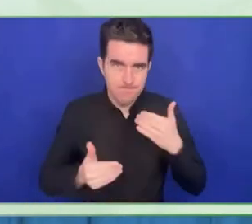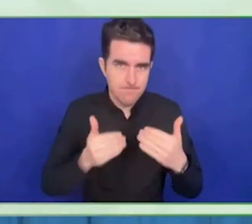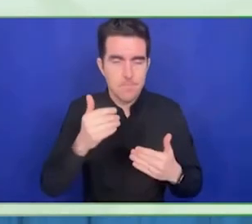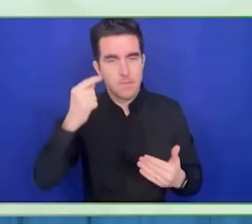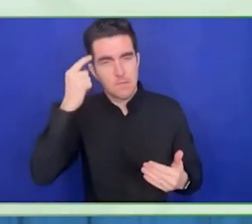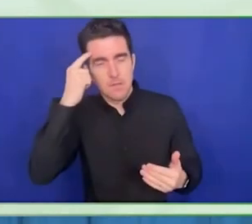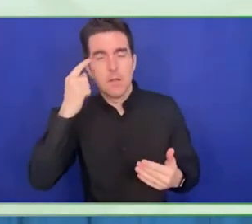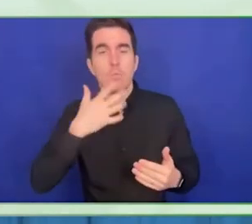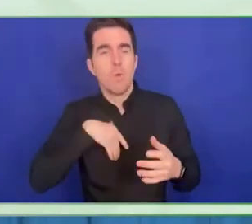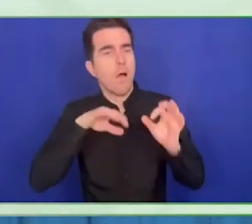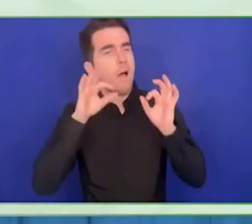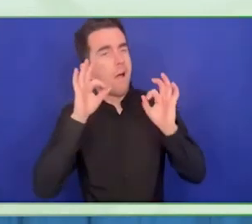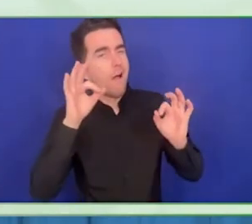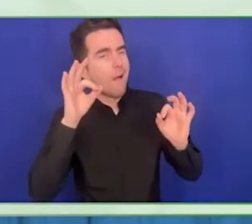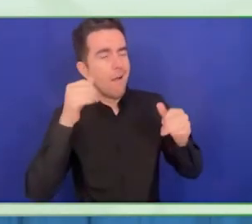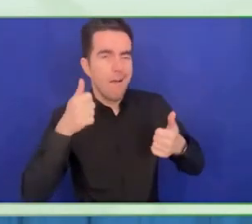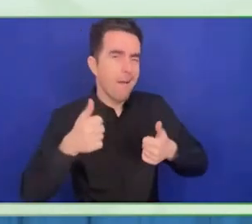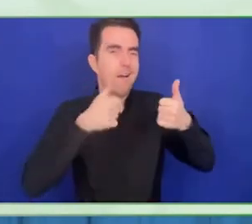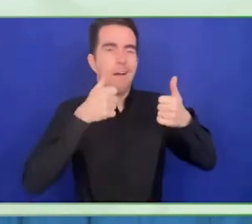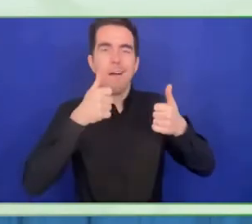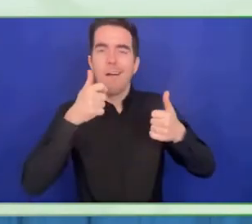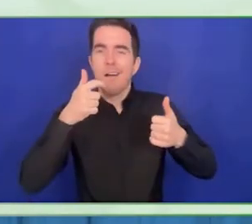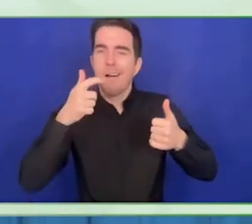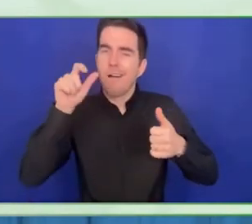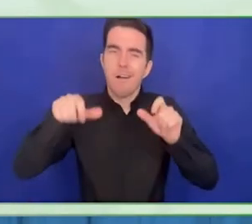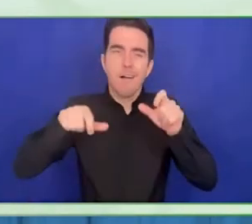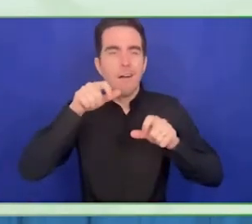It is a matter of bringing diversity.